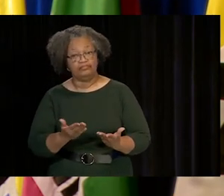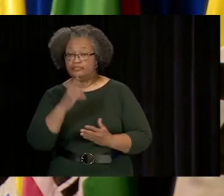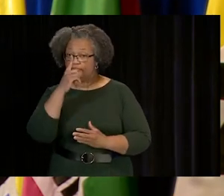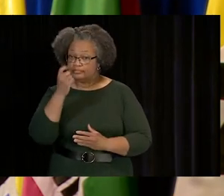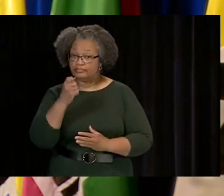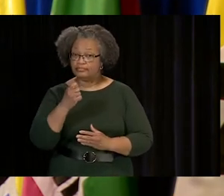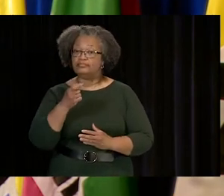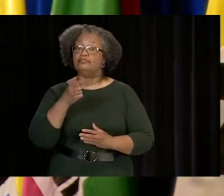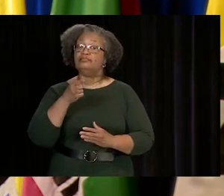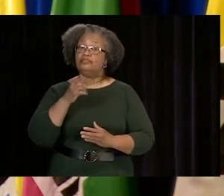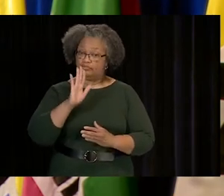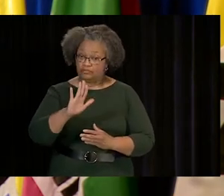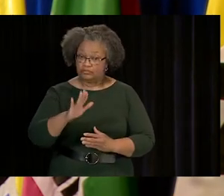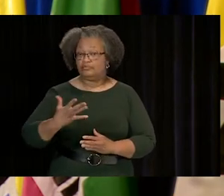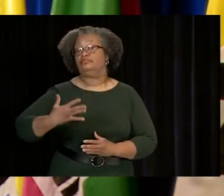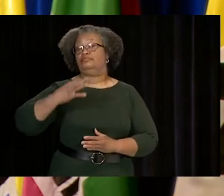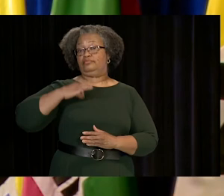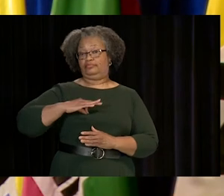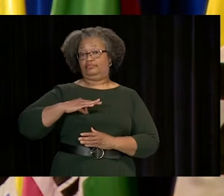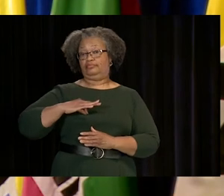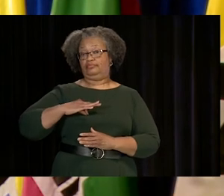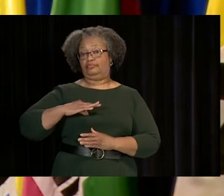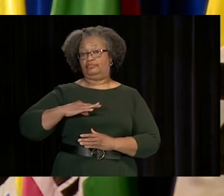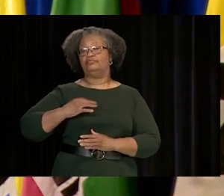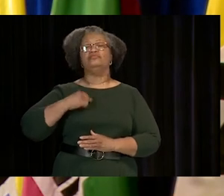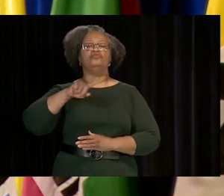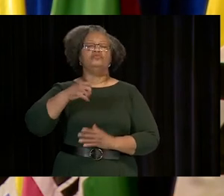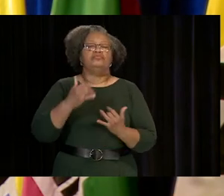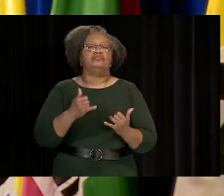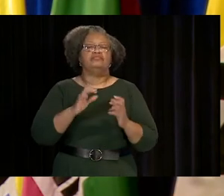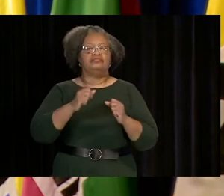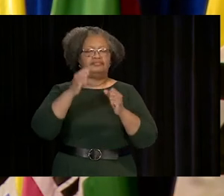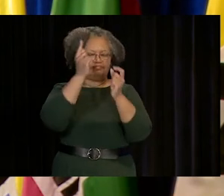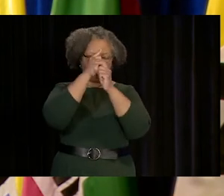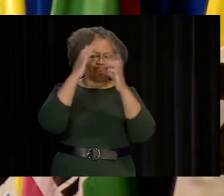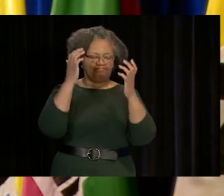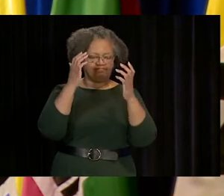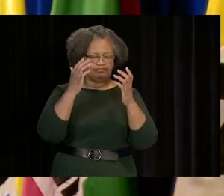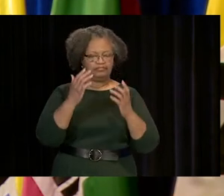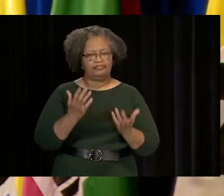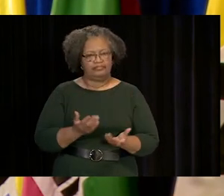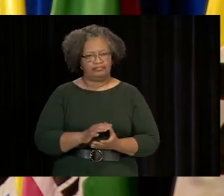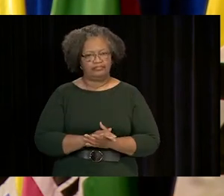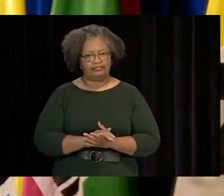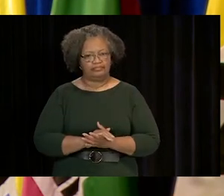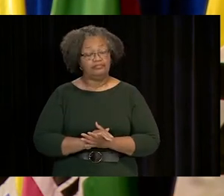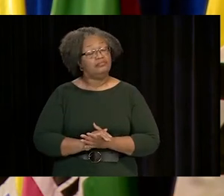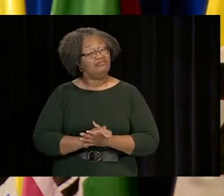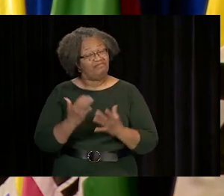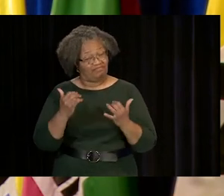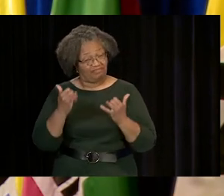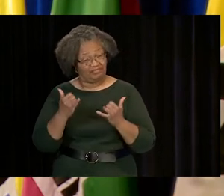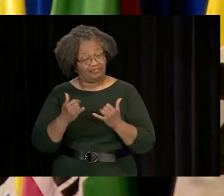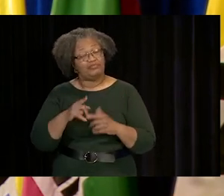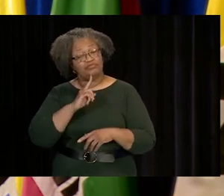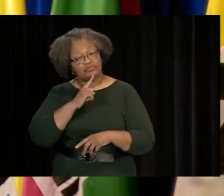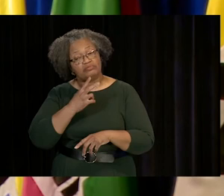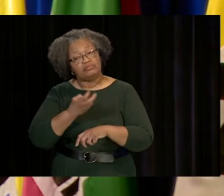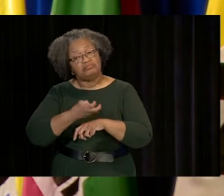THAT WILL PAY DIVIDENDS WE ARE ONLY BEGINNING TO IMAGINE. WHILE THERE IS NO DENYING YOU ARE ENTERING A TOUGH JOB MARKET,